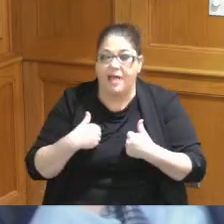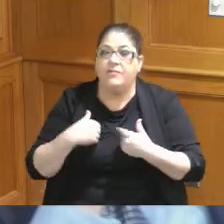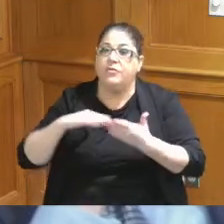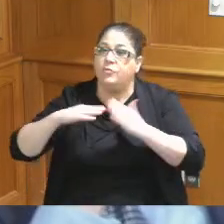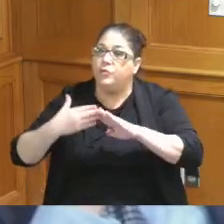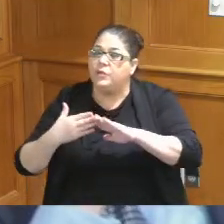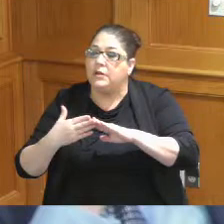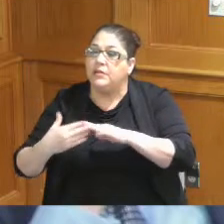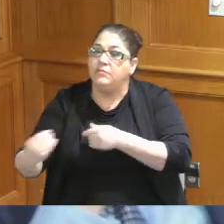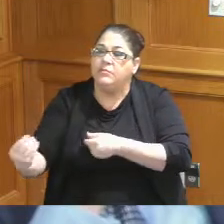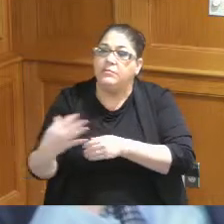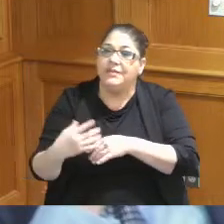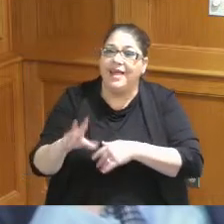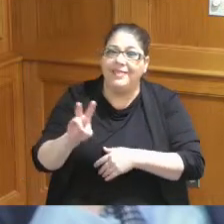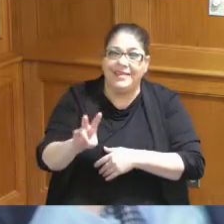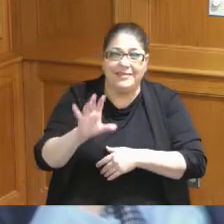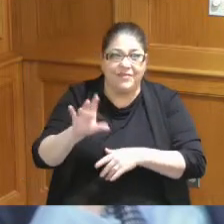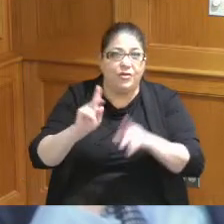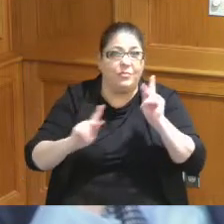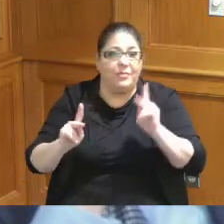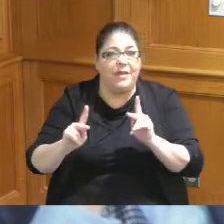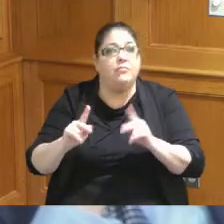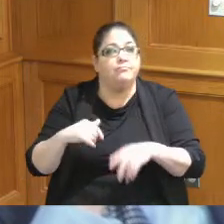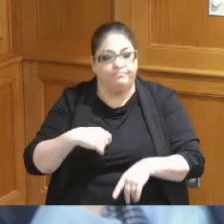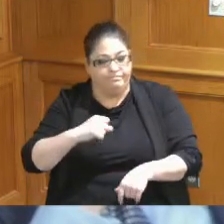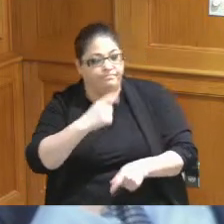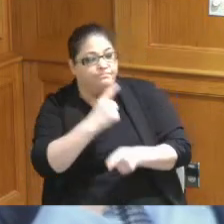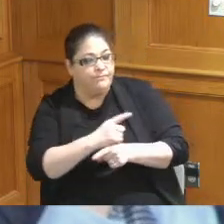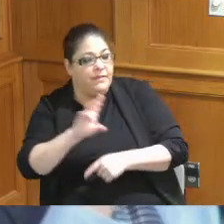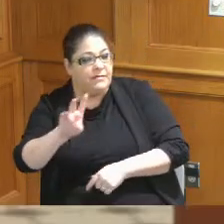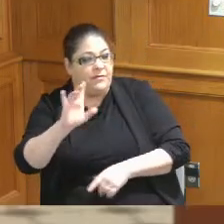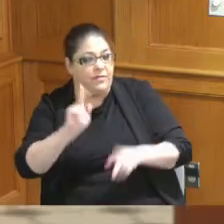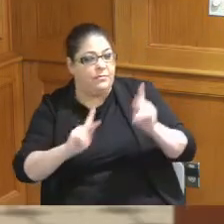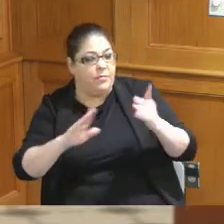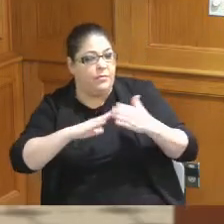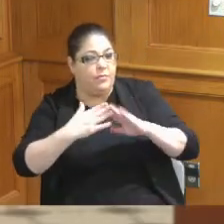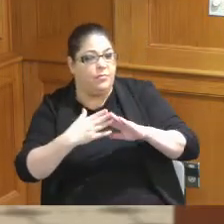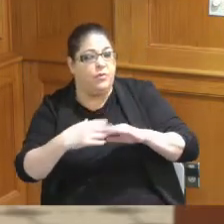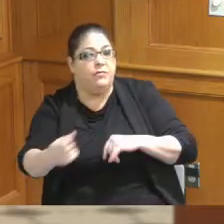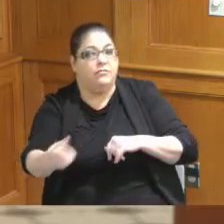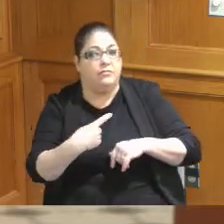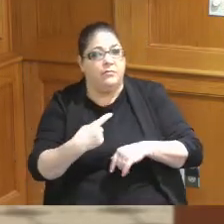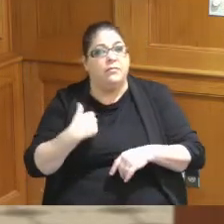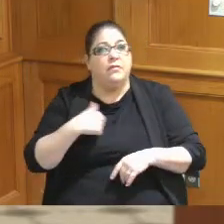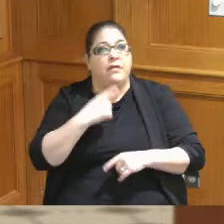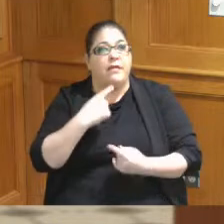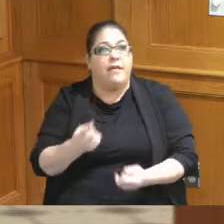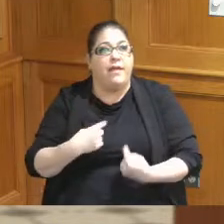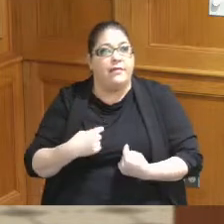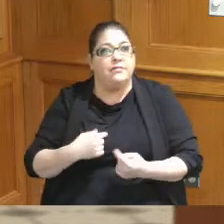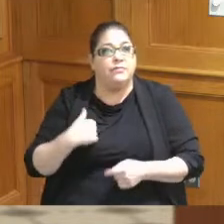many folks responded like 700 we had over 700 to the survey monkeys yeah 700 respondents to